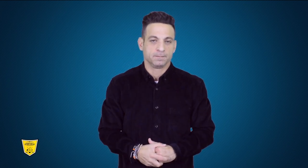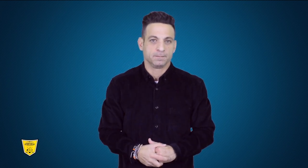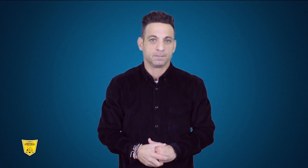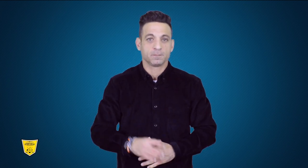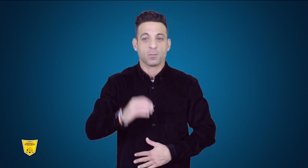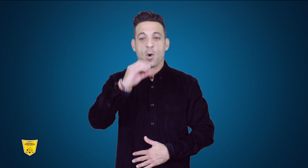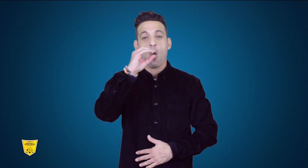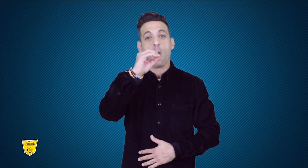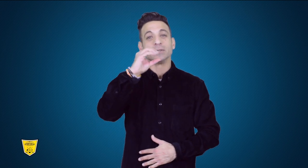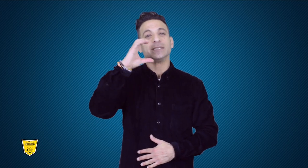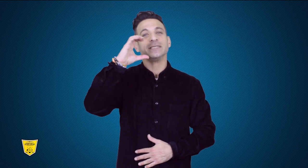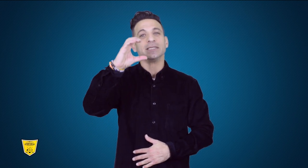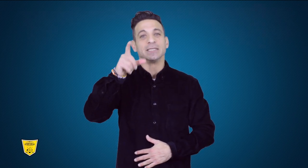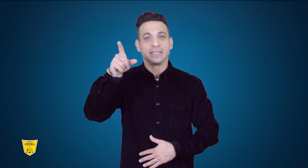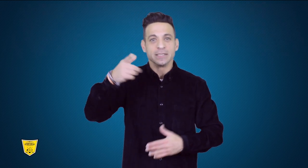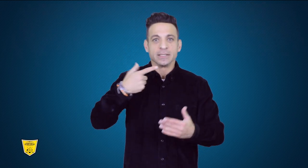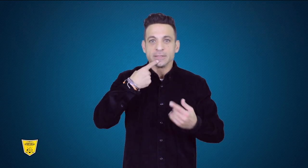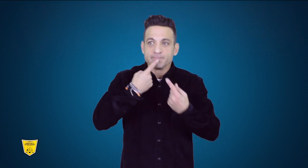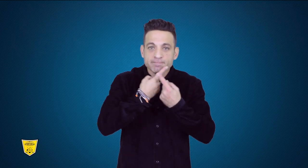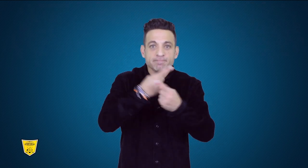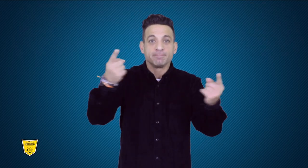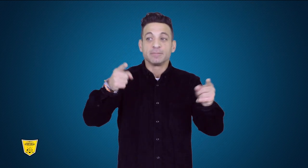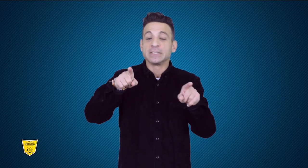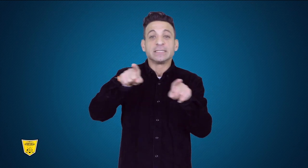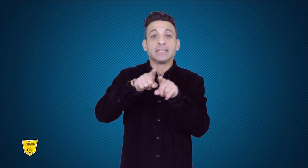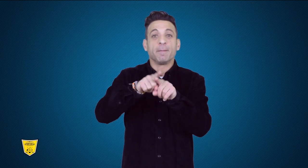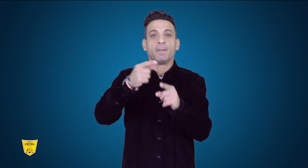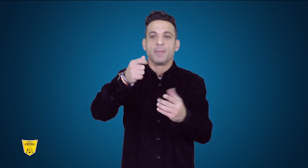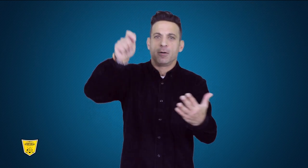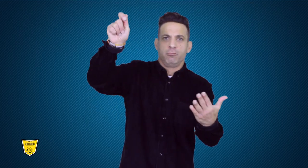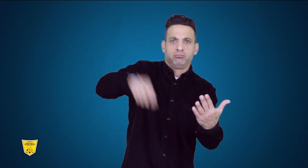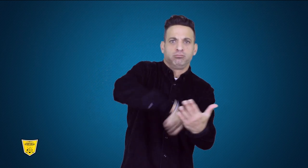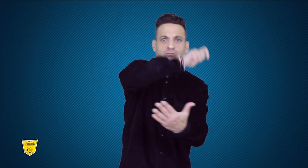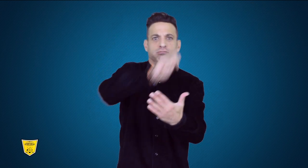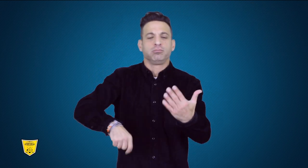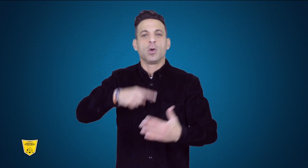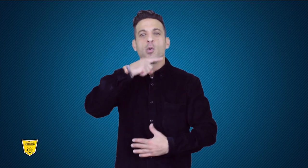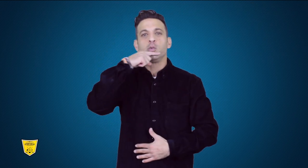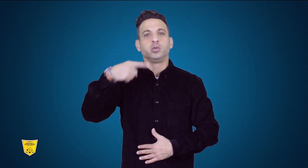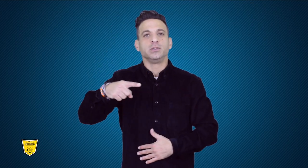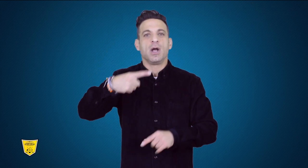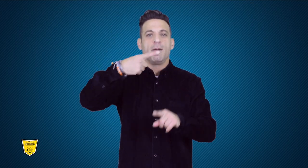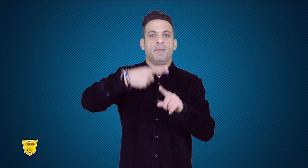also cited the ban on Russian and Belarus athletes from